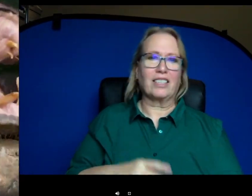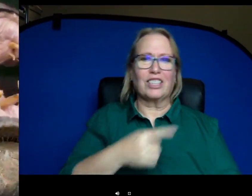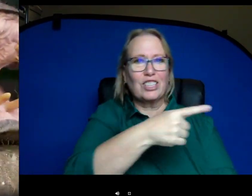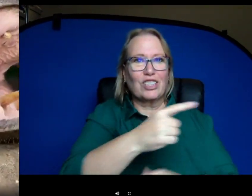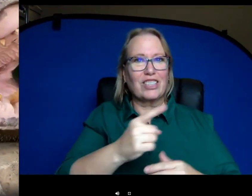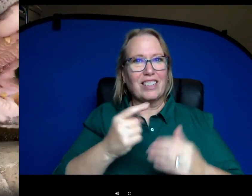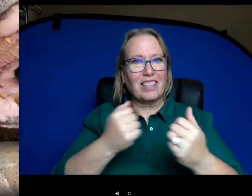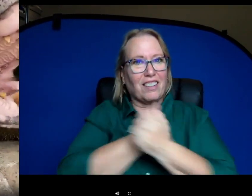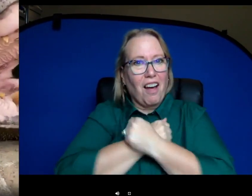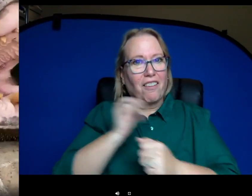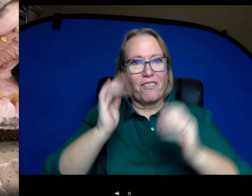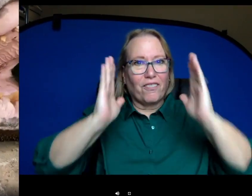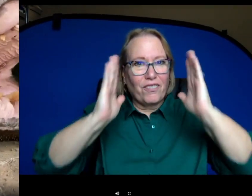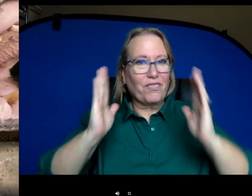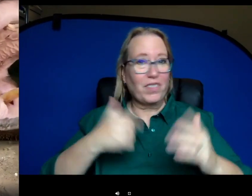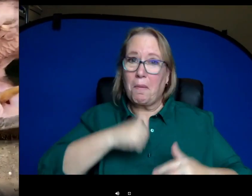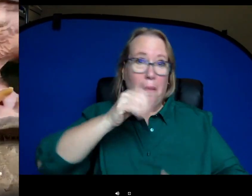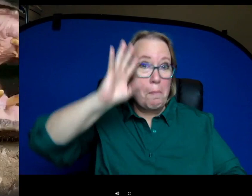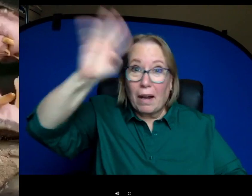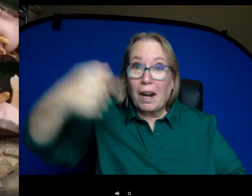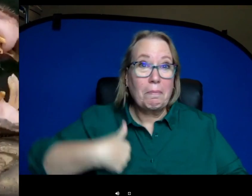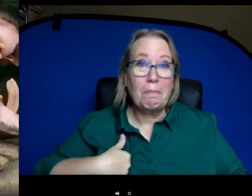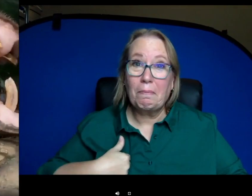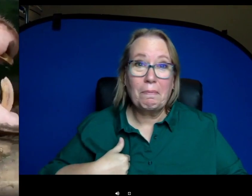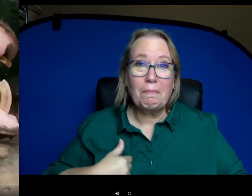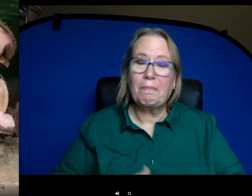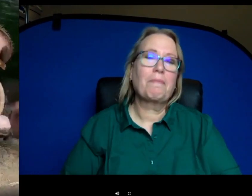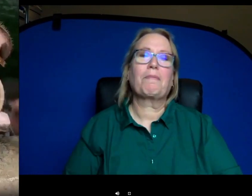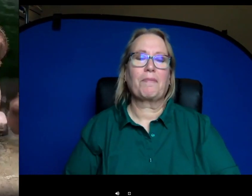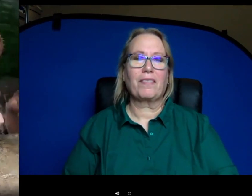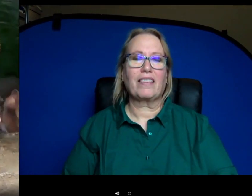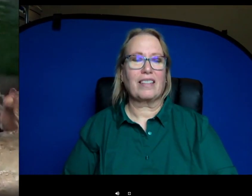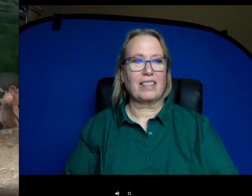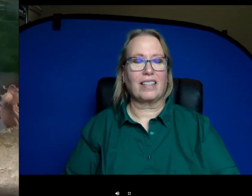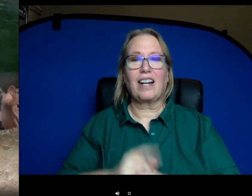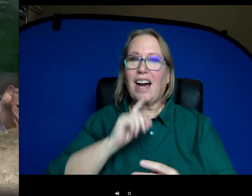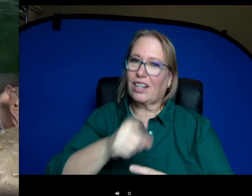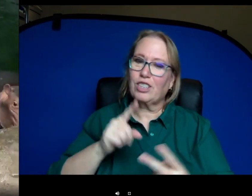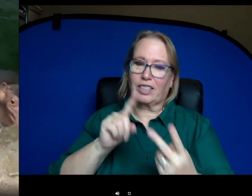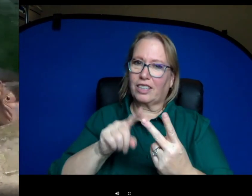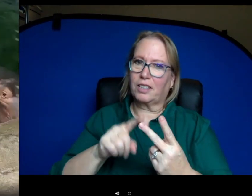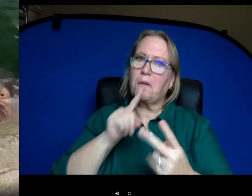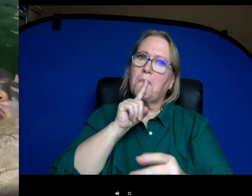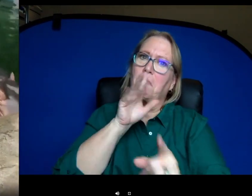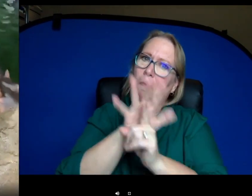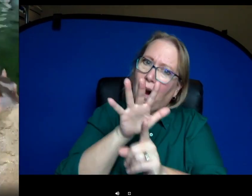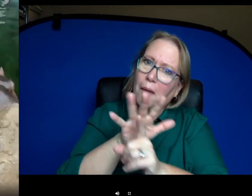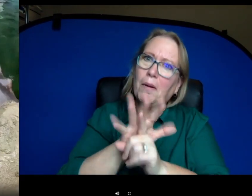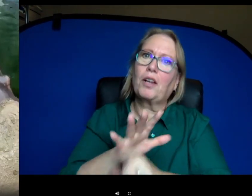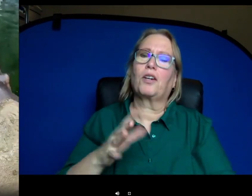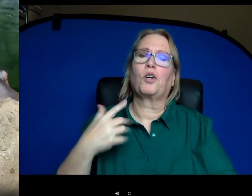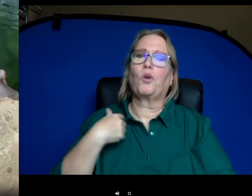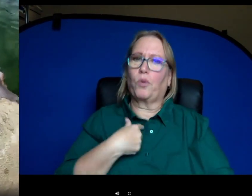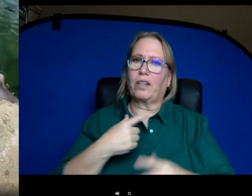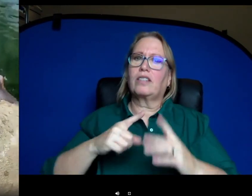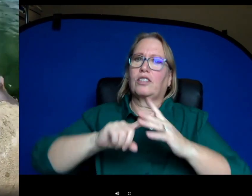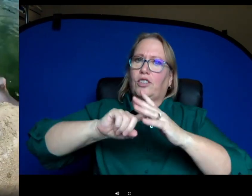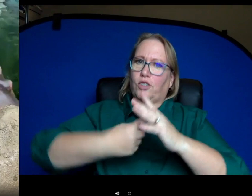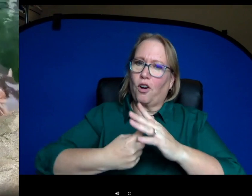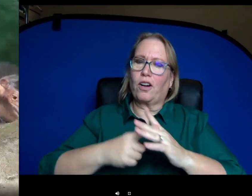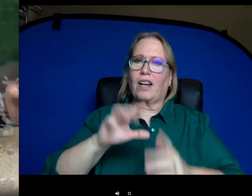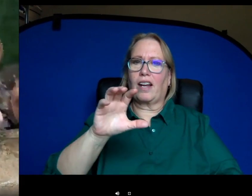We're not making that by any means. She's actually so popular we've started doing uh cameos. If you